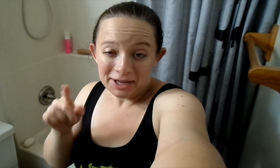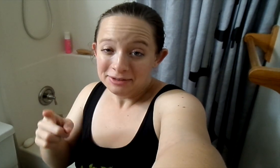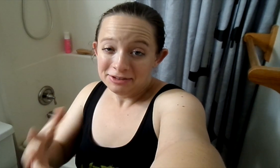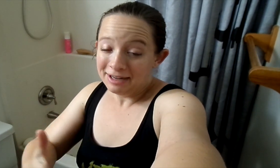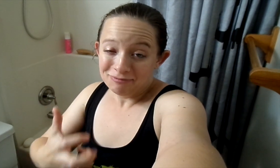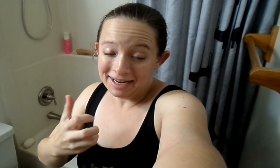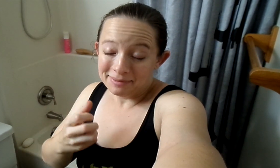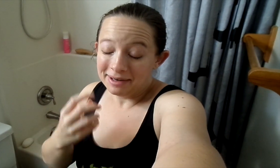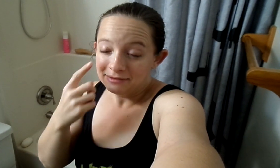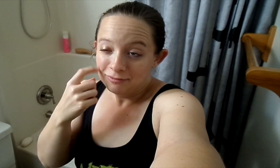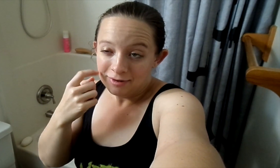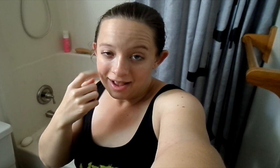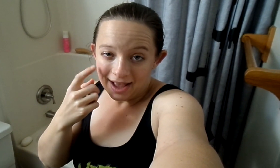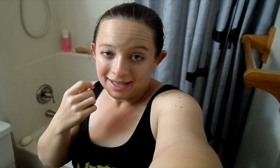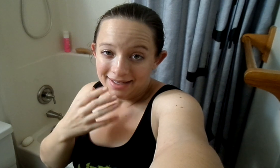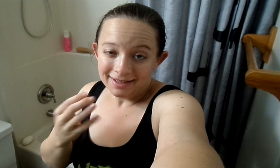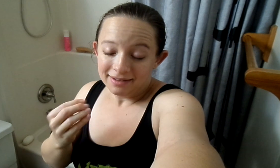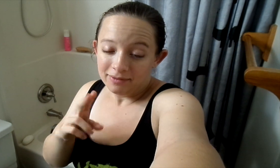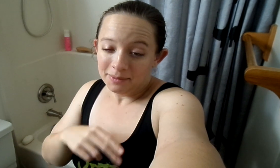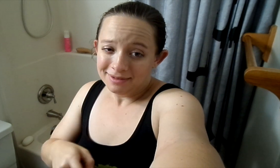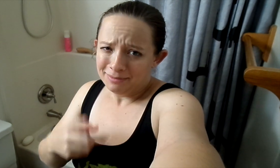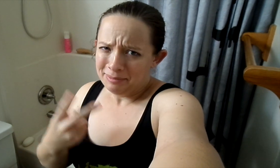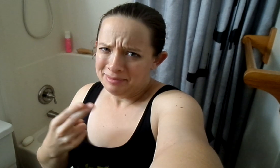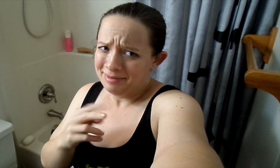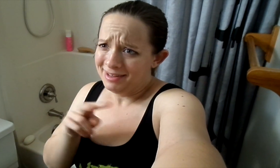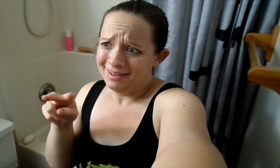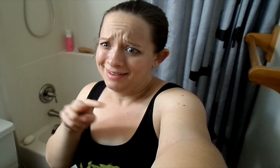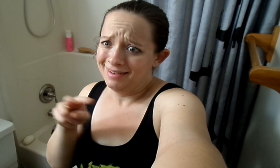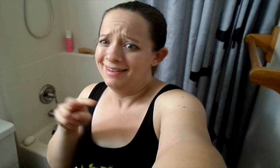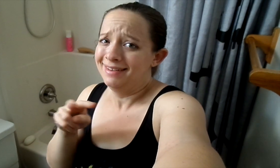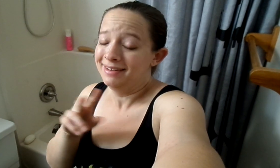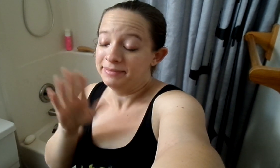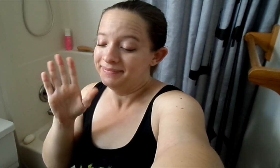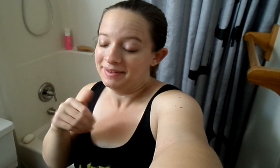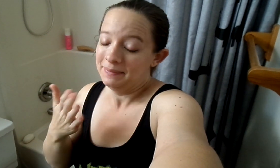but luckily we found her. I grabbed her and I was sobbing. Of course the plumbers was probably like what??